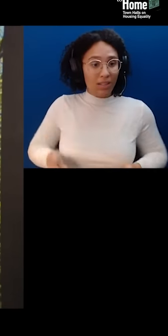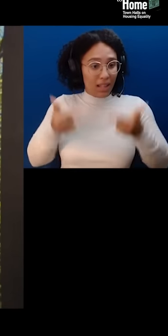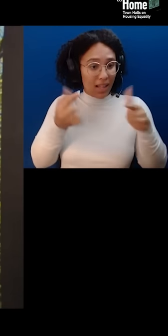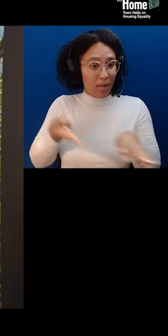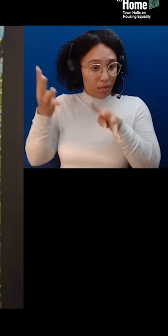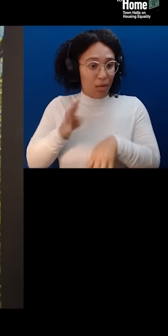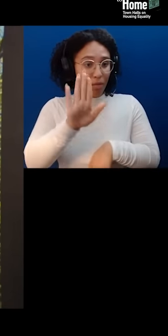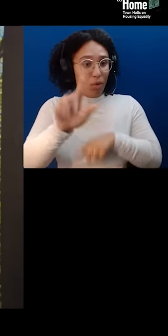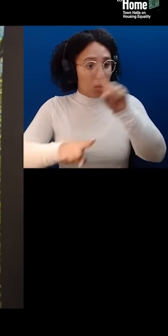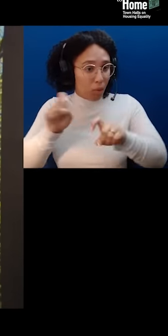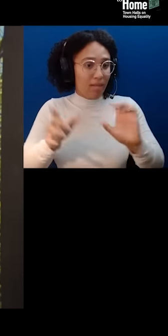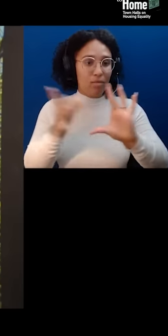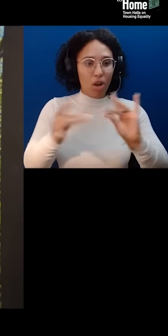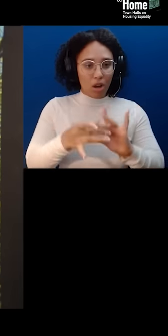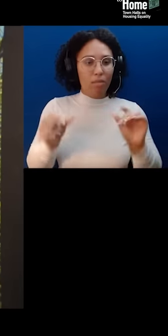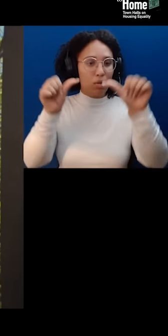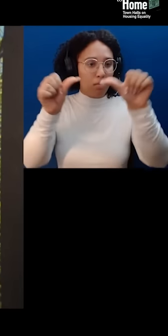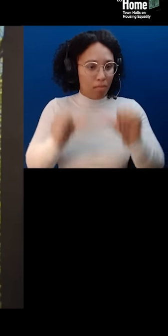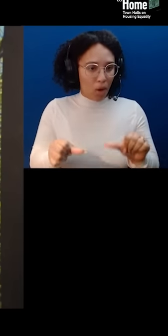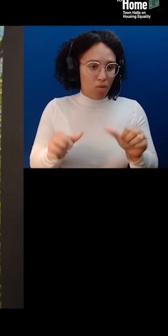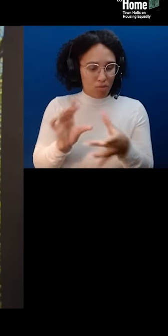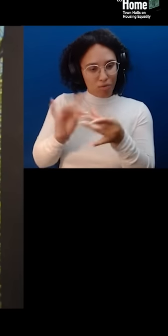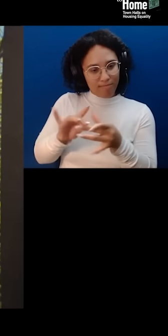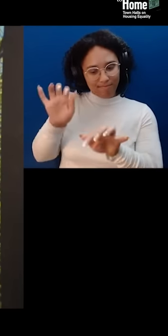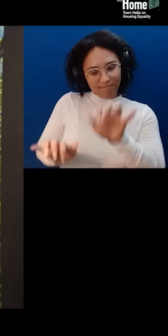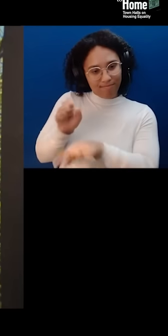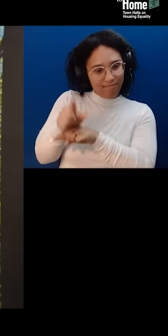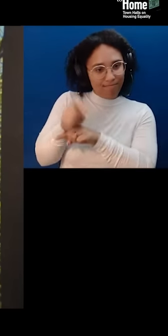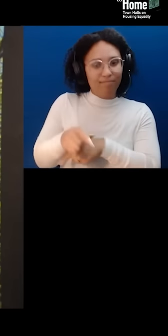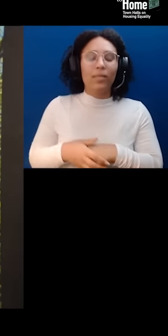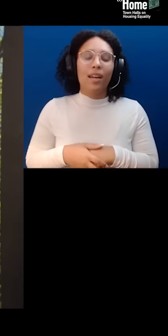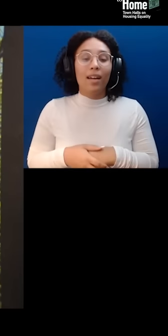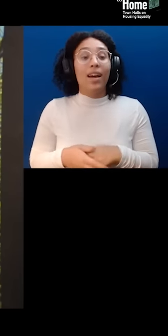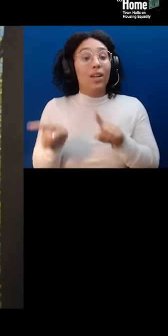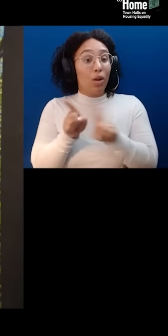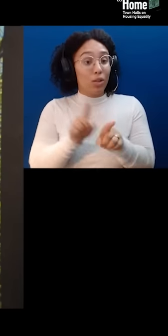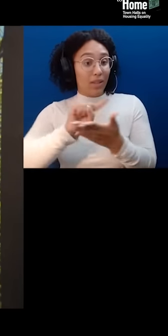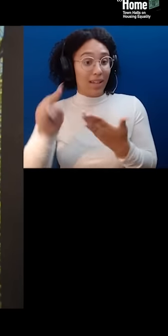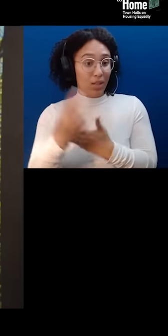and please join us again next Wednesday for the closing night of the series, THE BIGGER PICTURE: